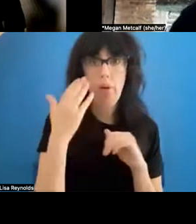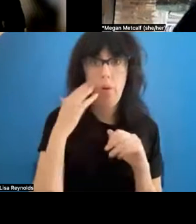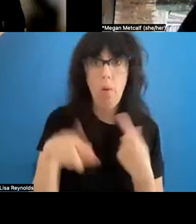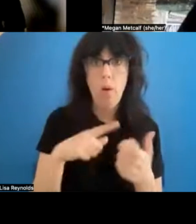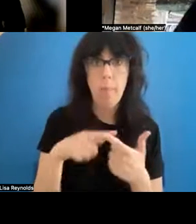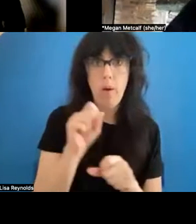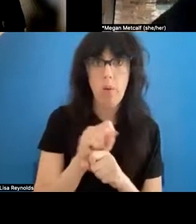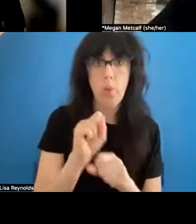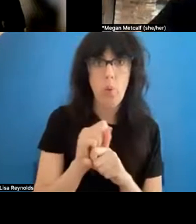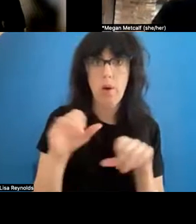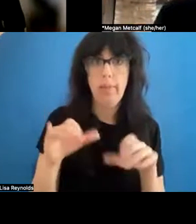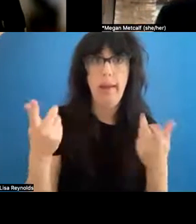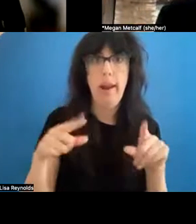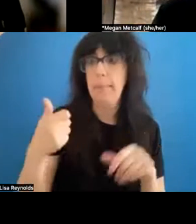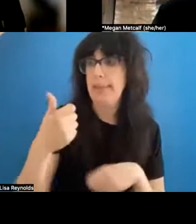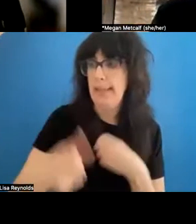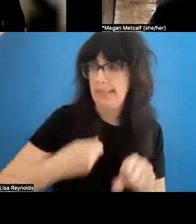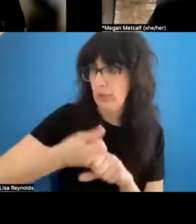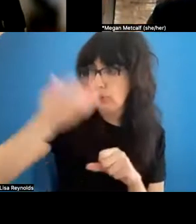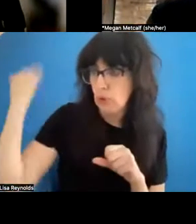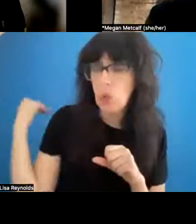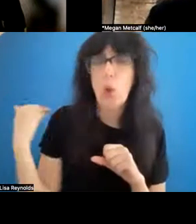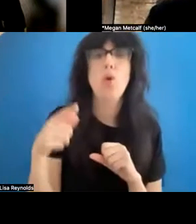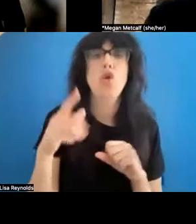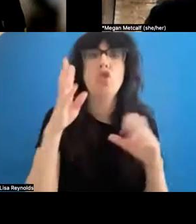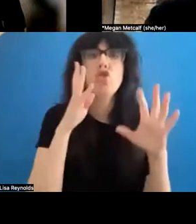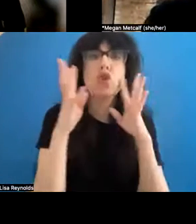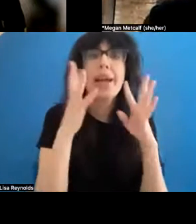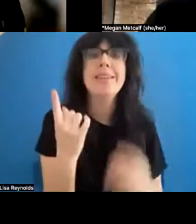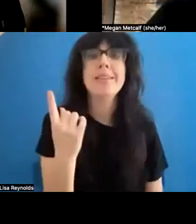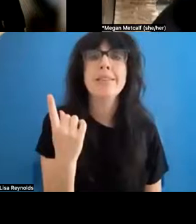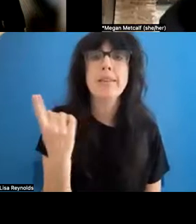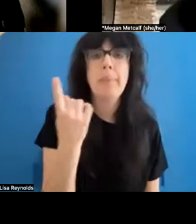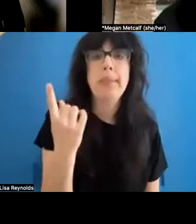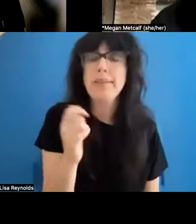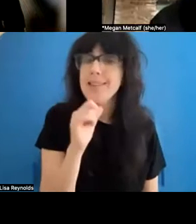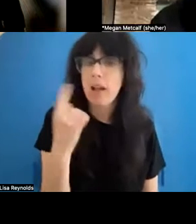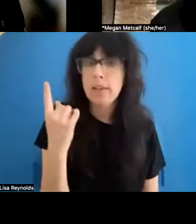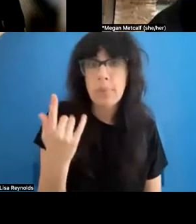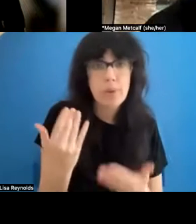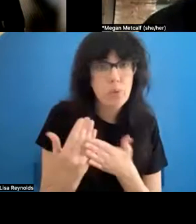ago? So you're creating something. You're not creating something new, you're